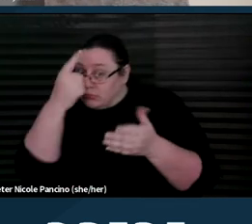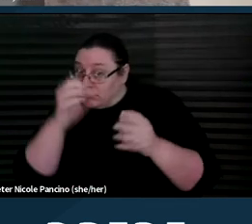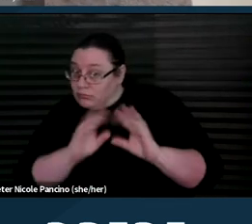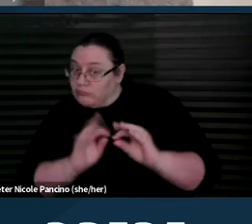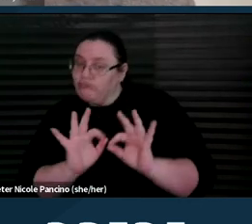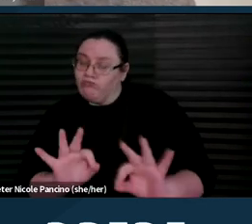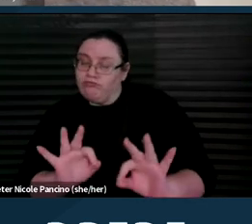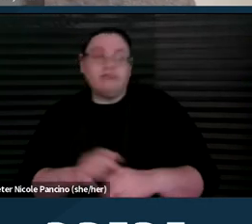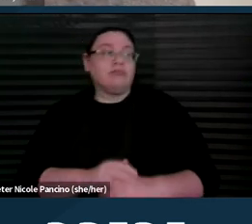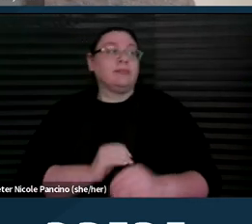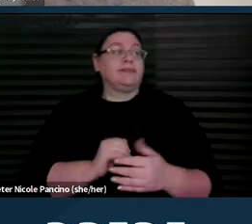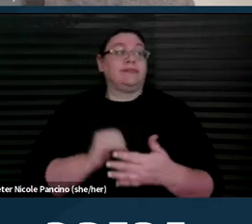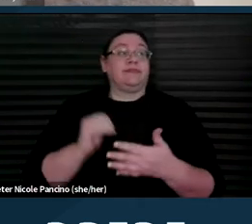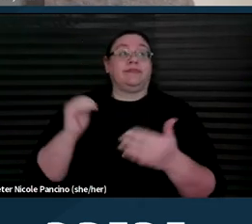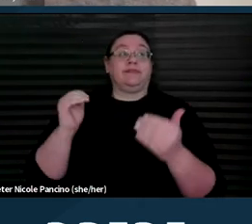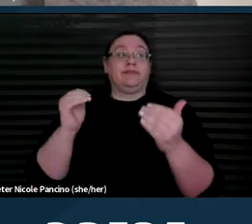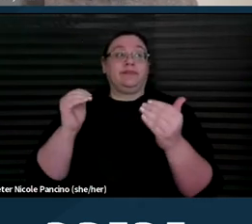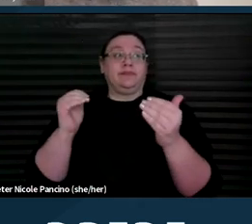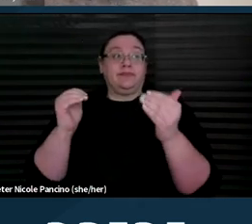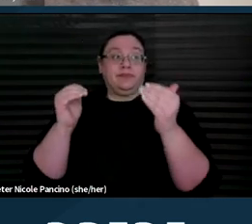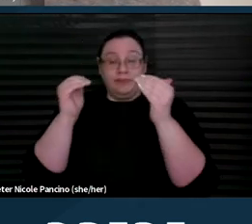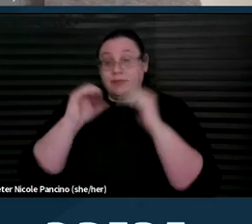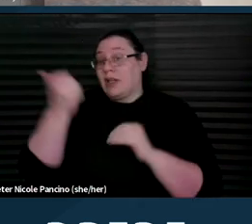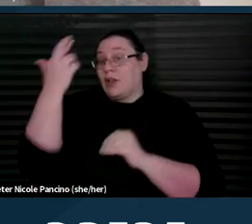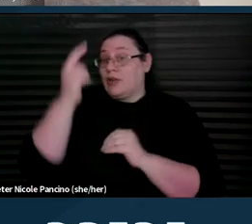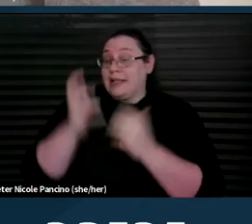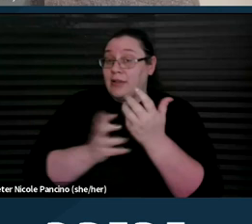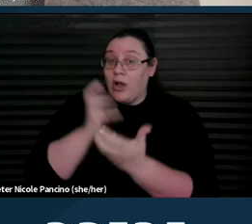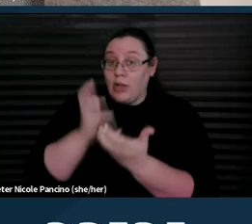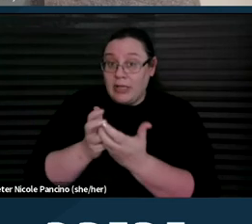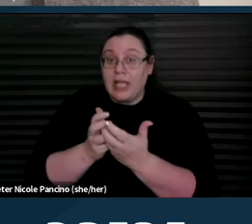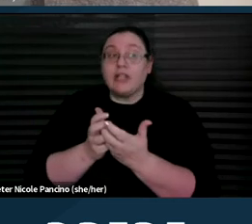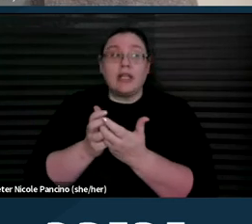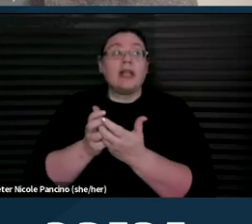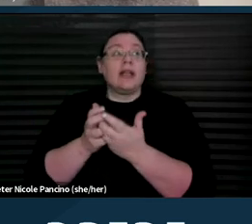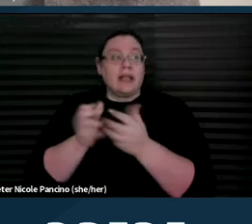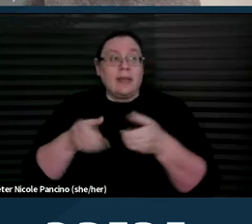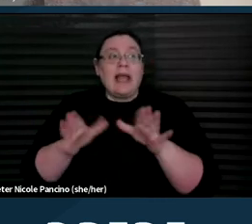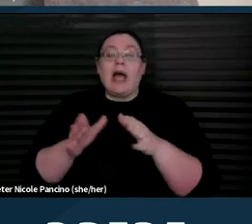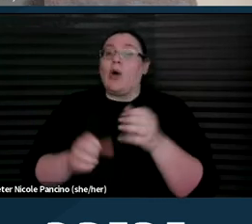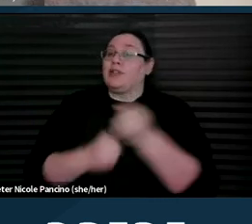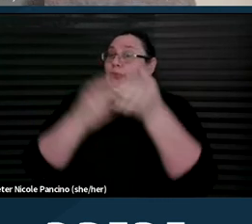In addition, a reasonable accommodation can be made for allowing a support person